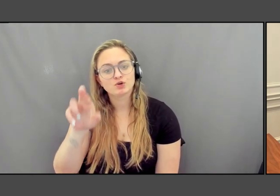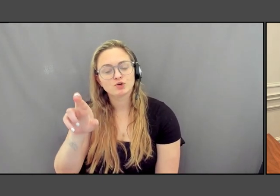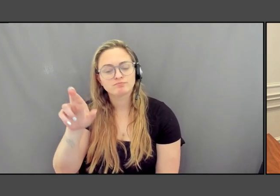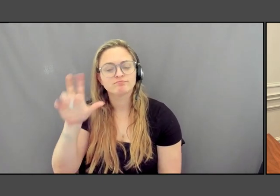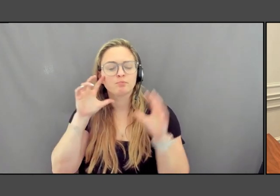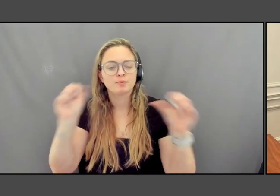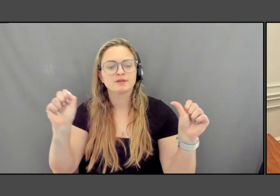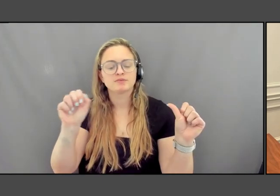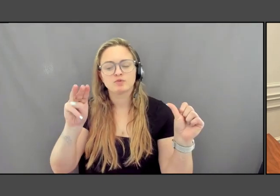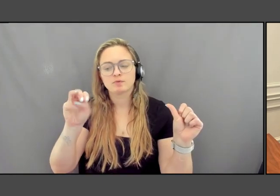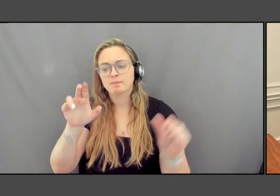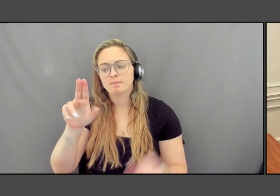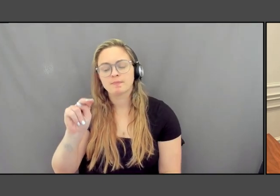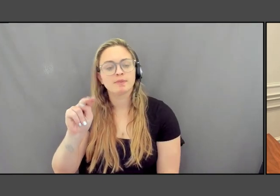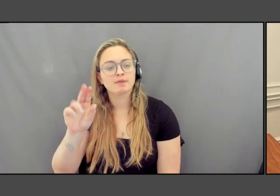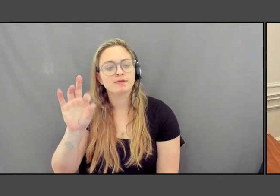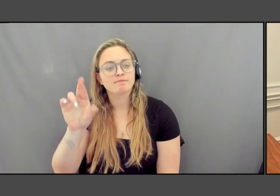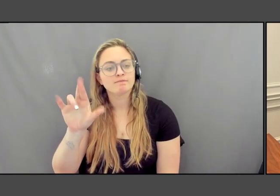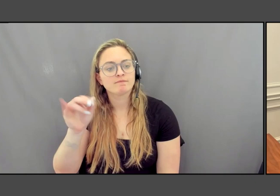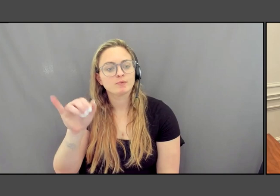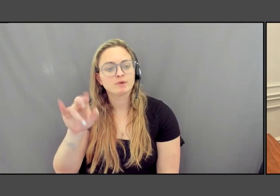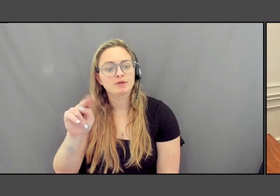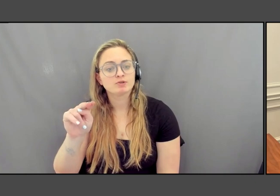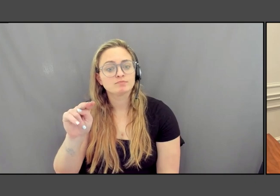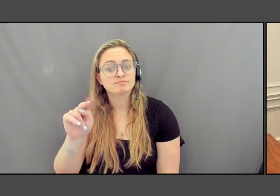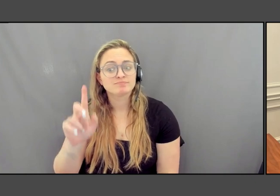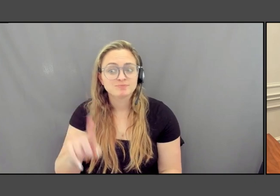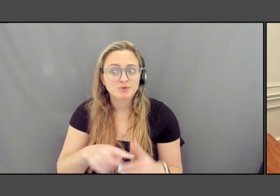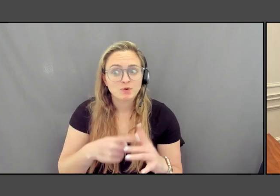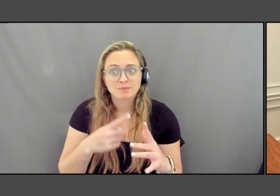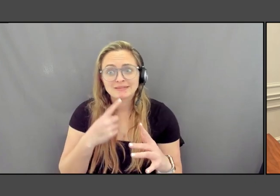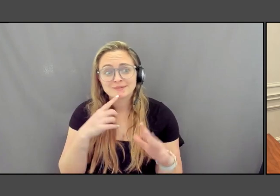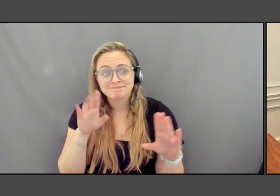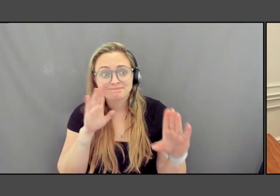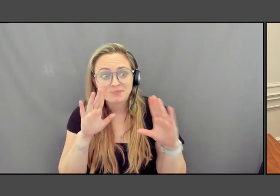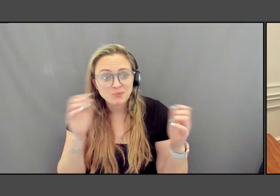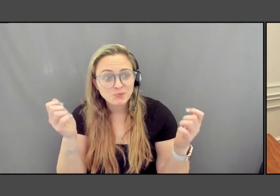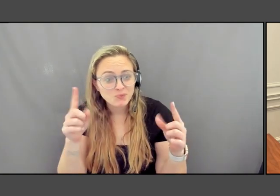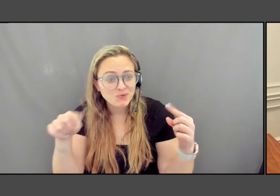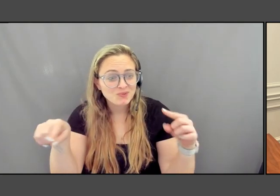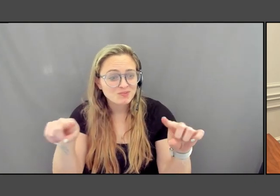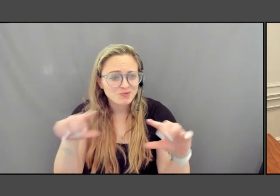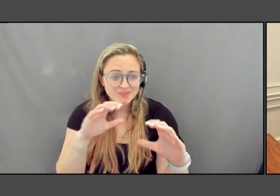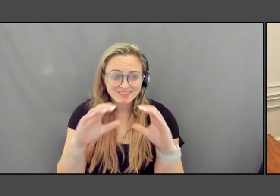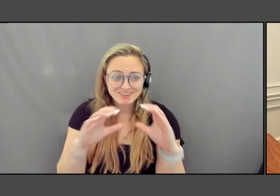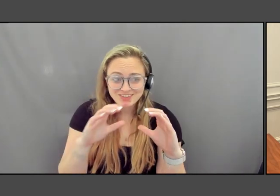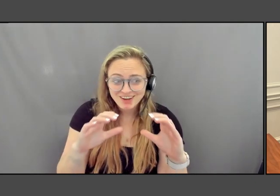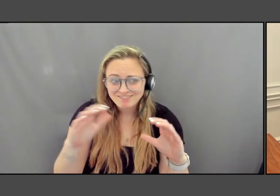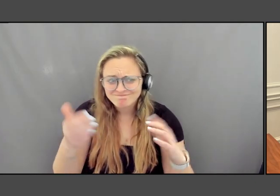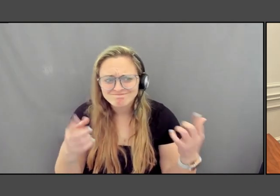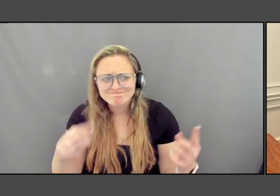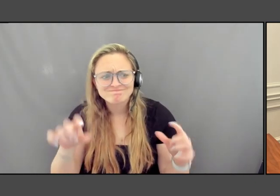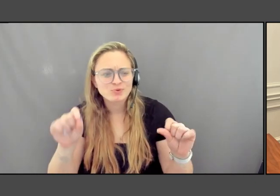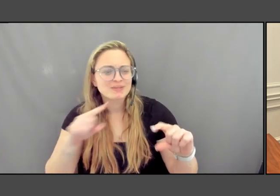I would like to begin by saying hello to all of you in the chat and inviting you to do the same if you have not already.